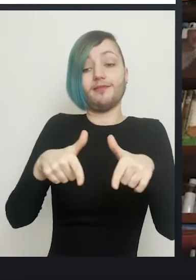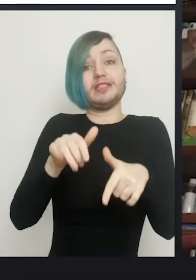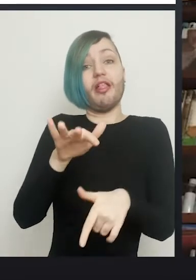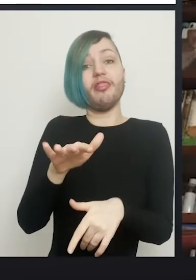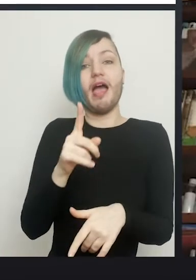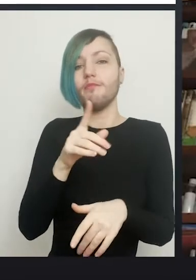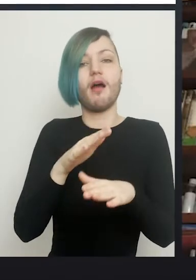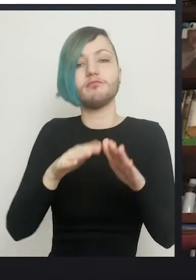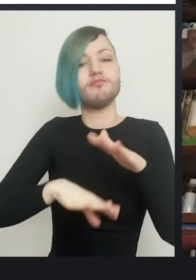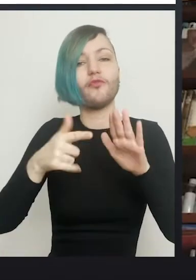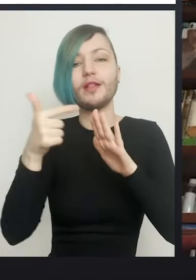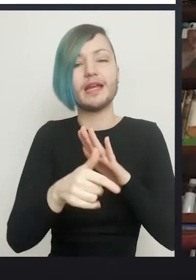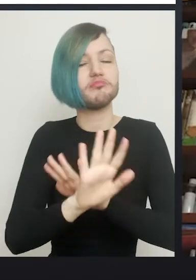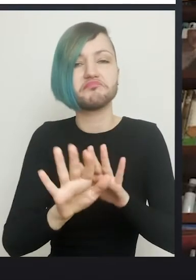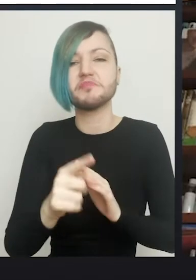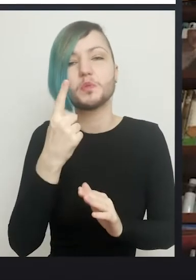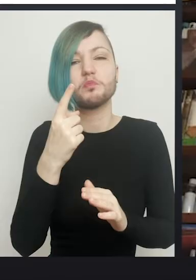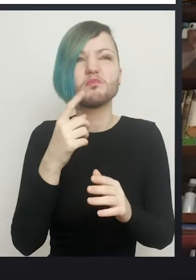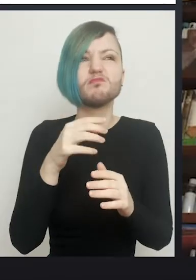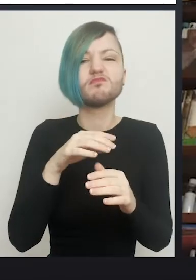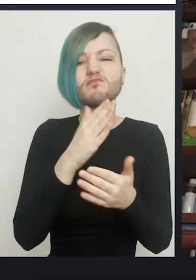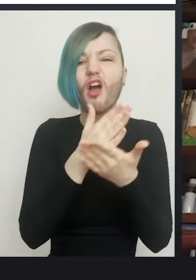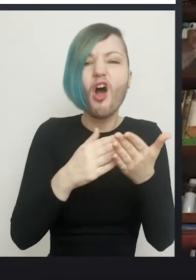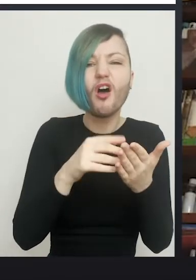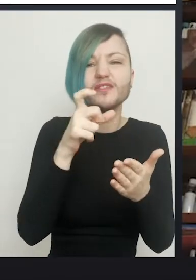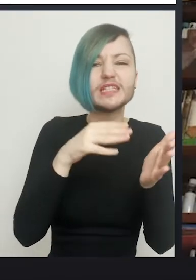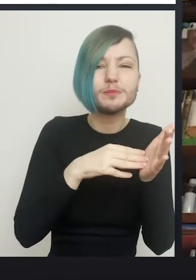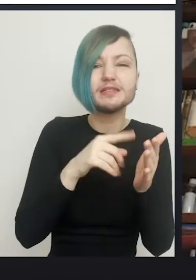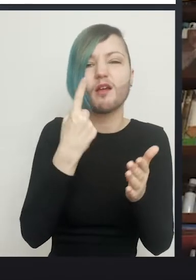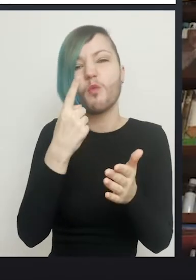but it'll be half a centimetre to a centimetre maximum in depth. Right.